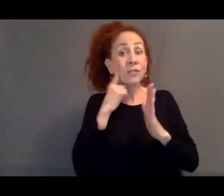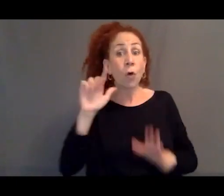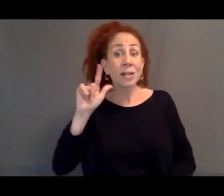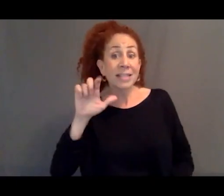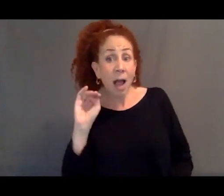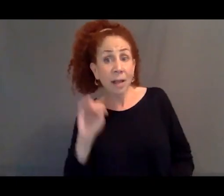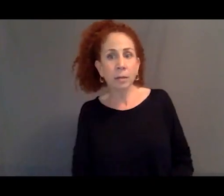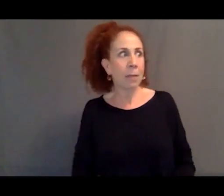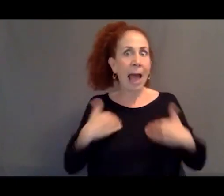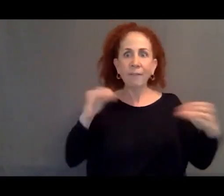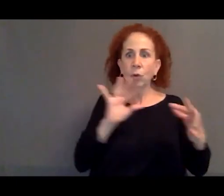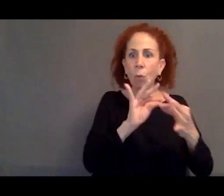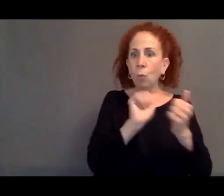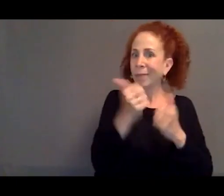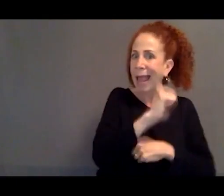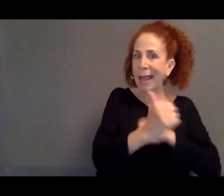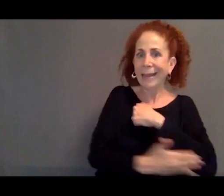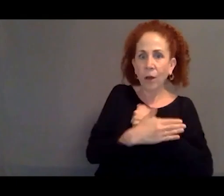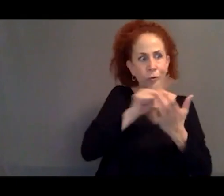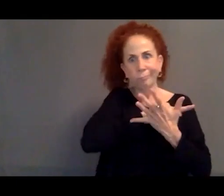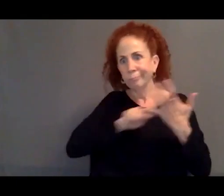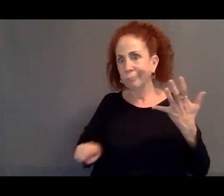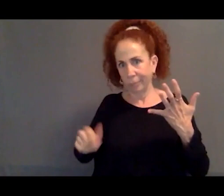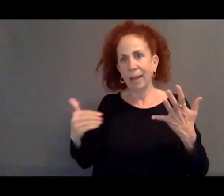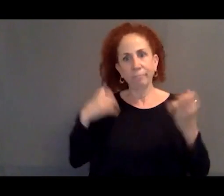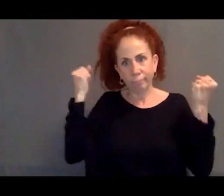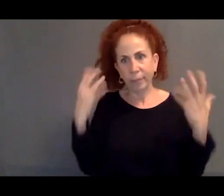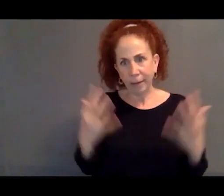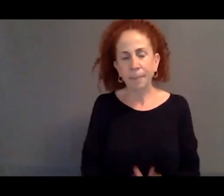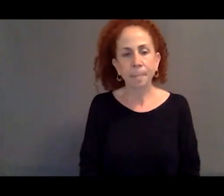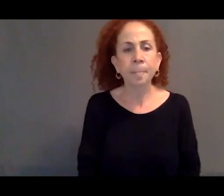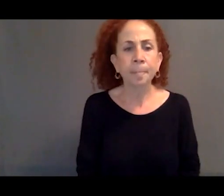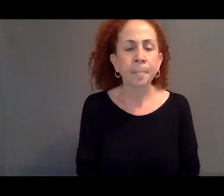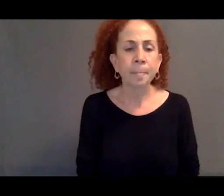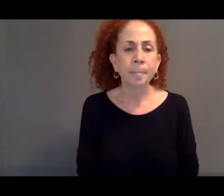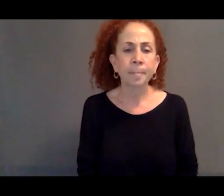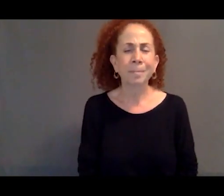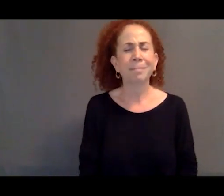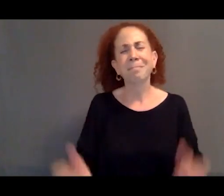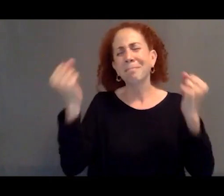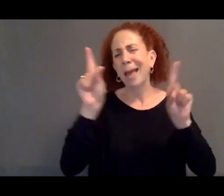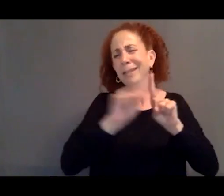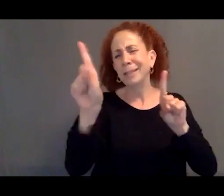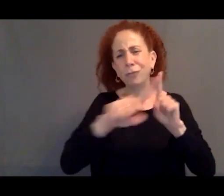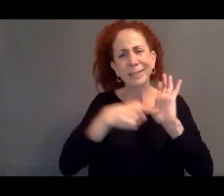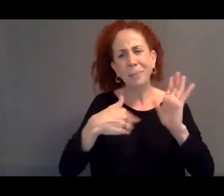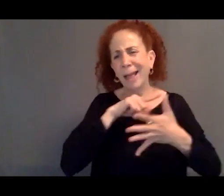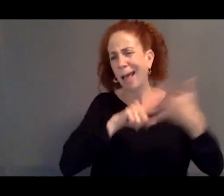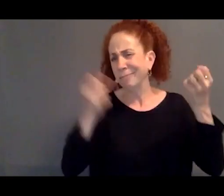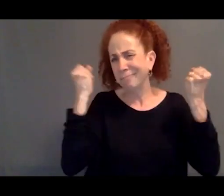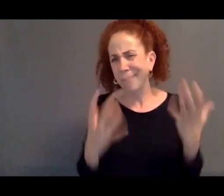And lots of different examples of this kind of displacement.